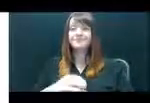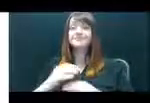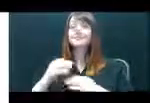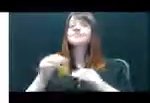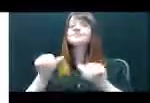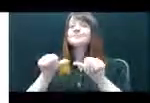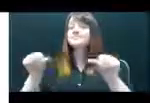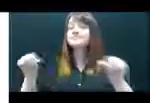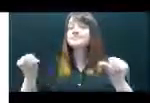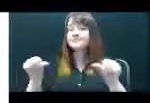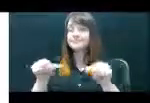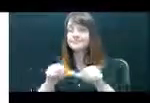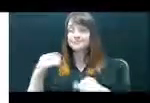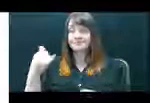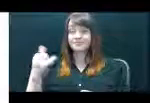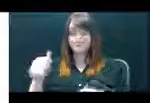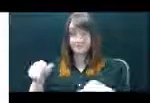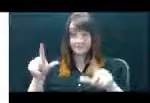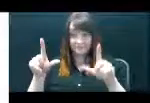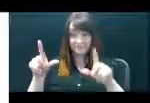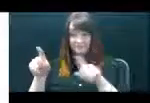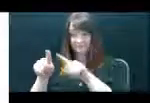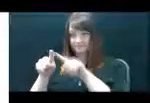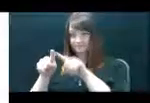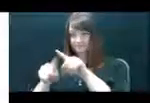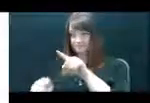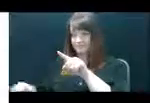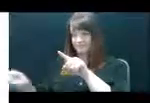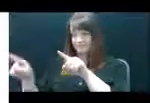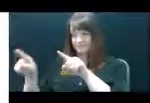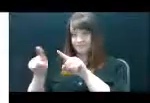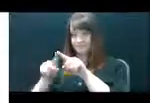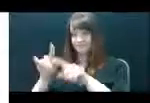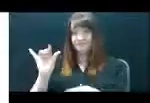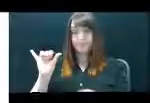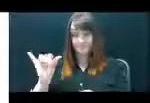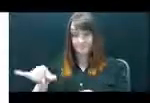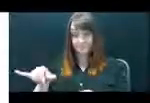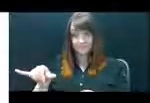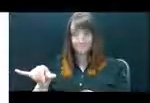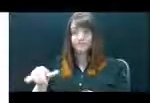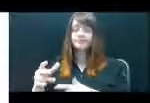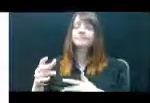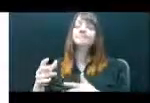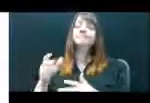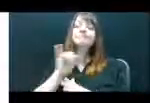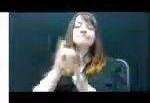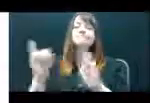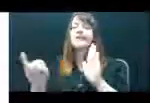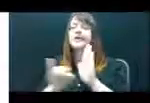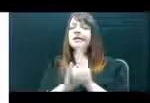in yellow above and enlarged in the oval, is for you to identify any additional comments